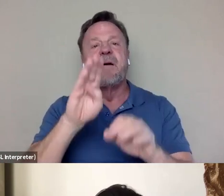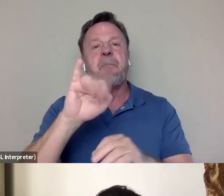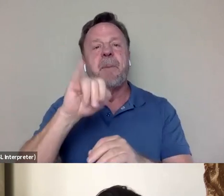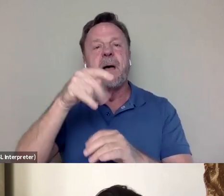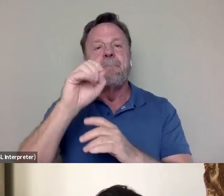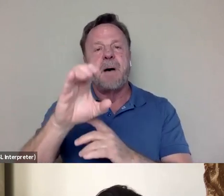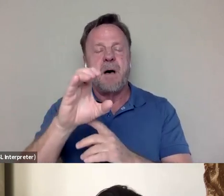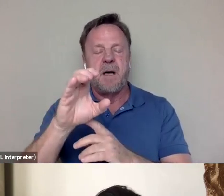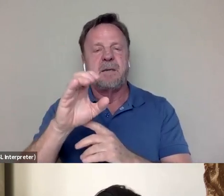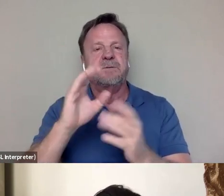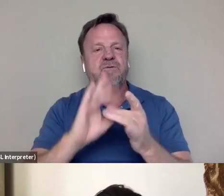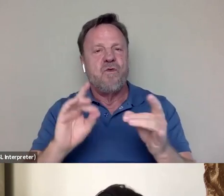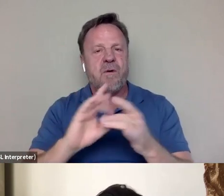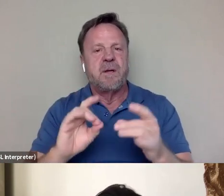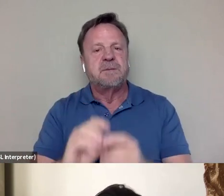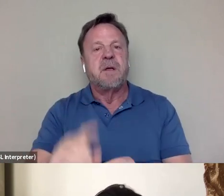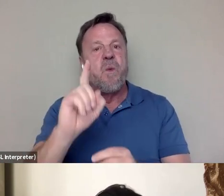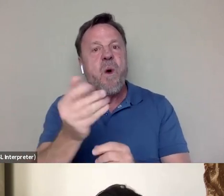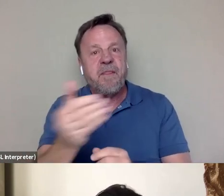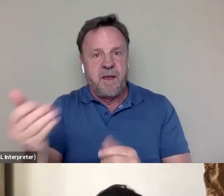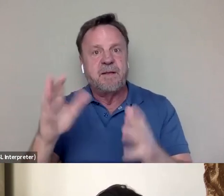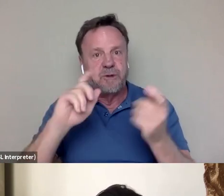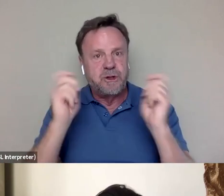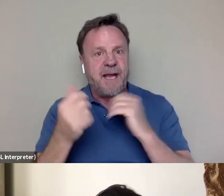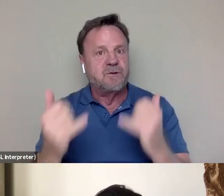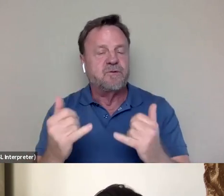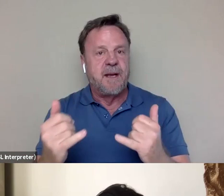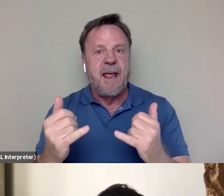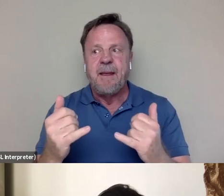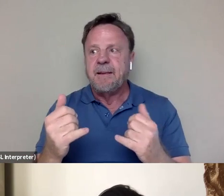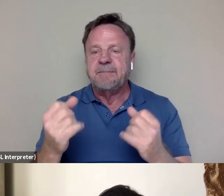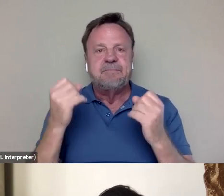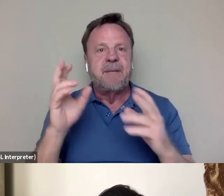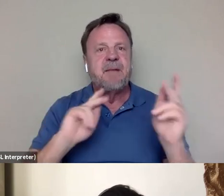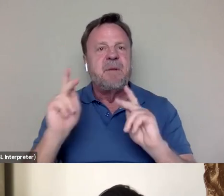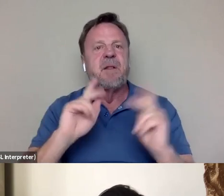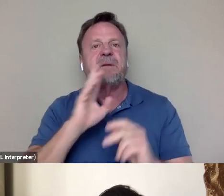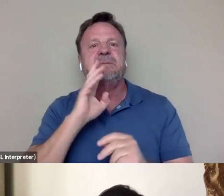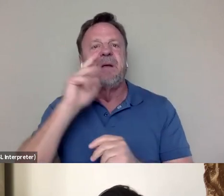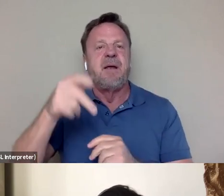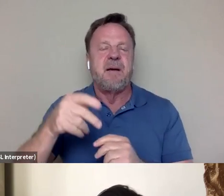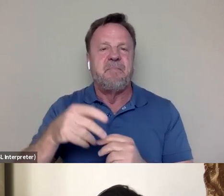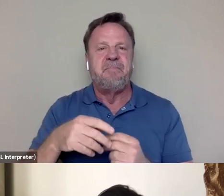And one thing that has changed today, I think is like a lot of people are speaking up and a lot of people are willing